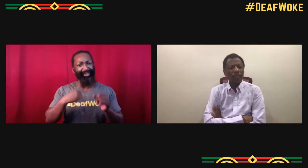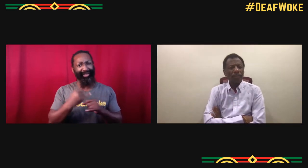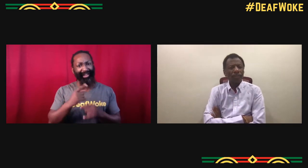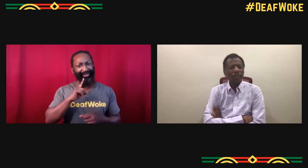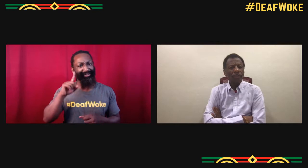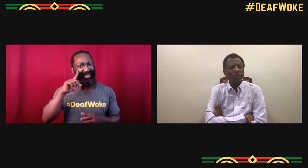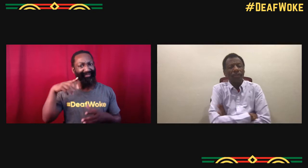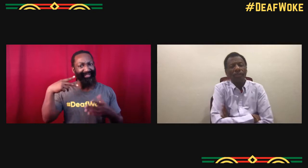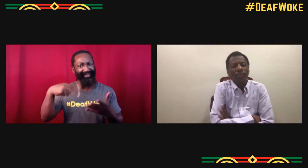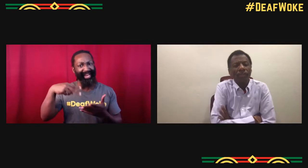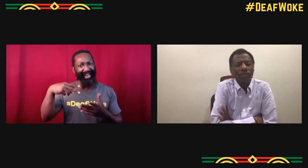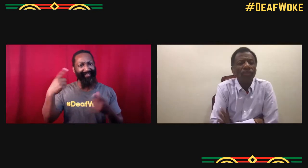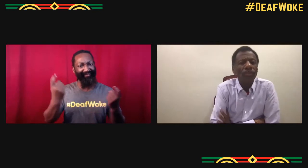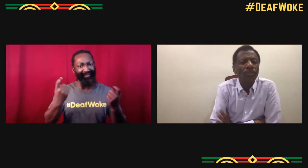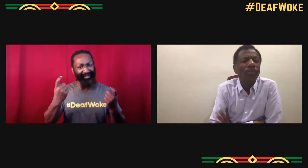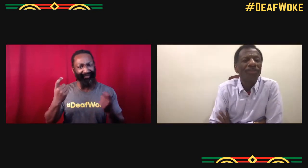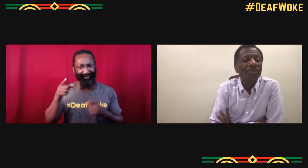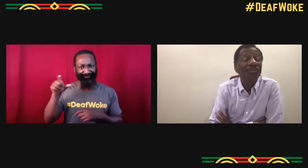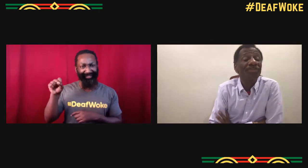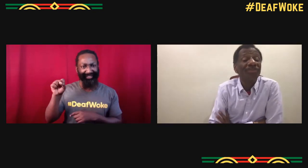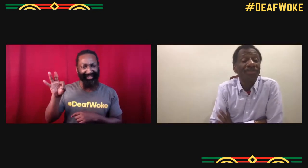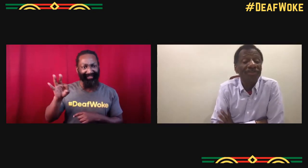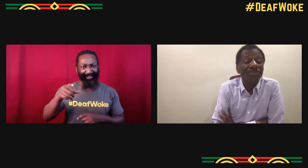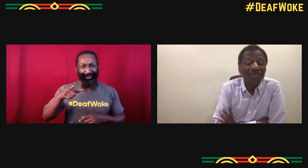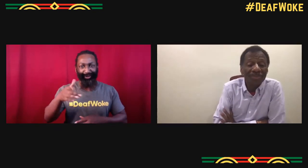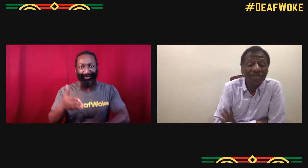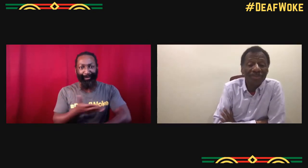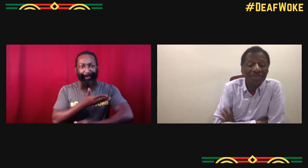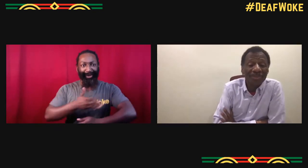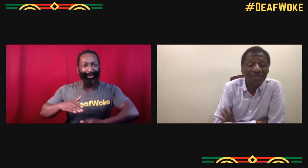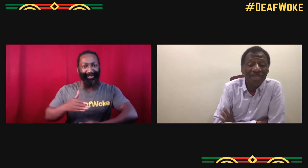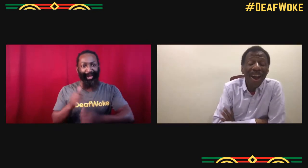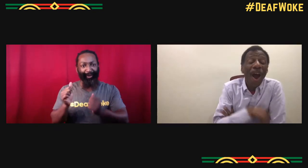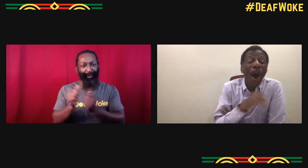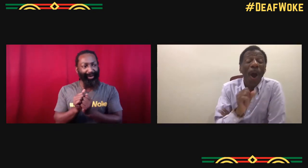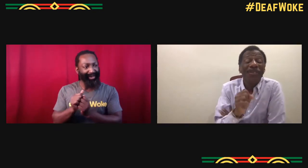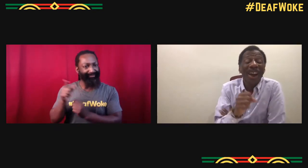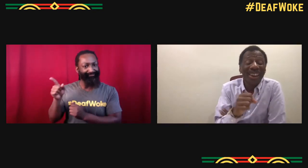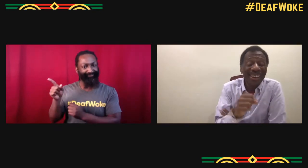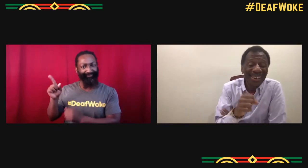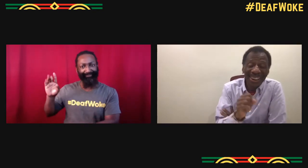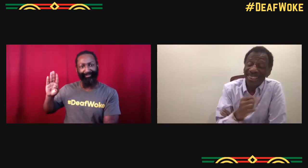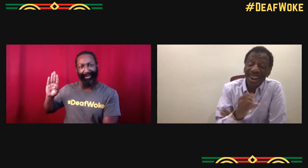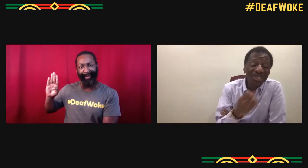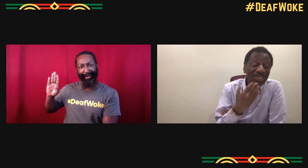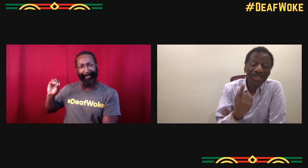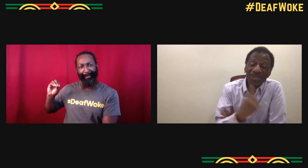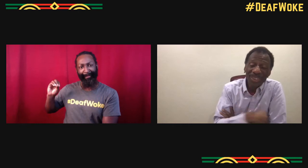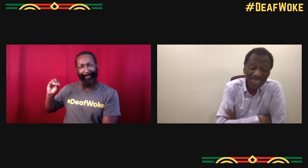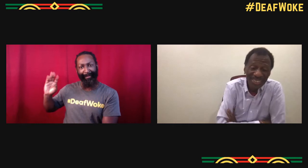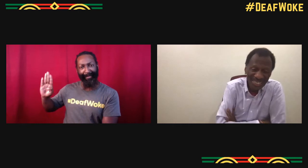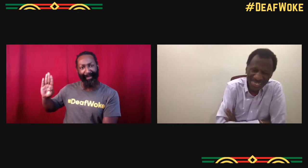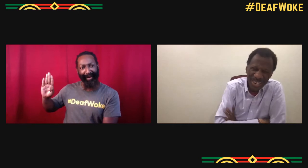and I remember you came to the Bay International Festival, right? You were involved in the music